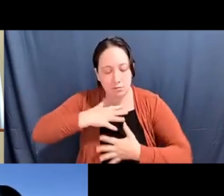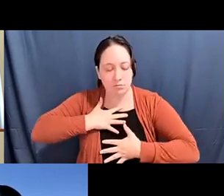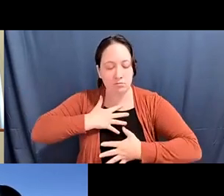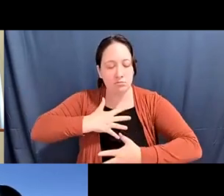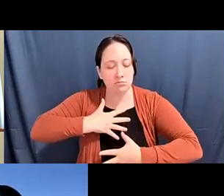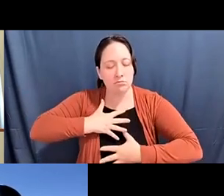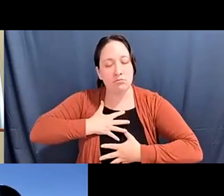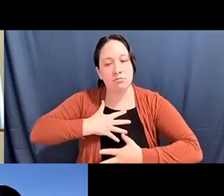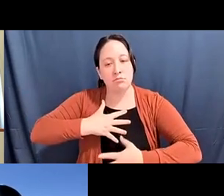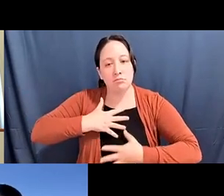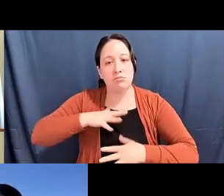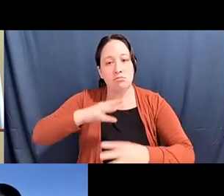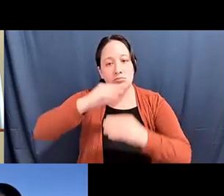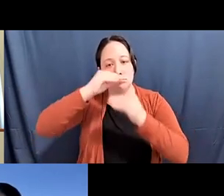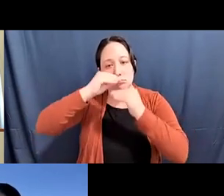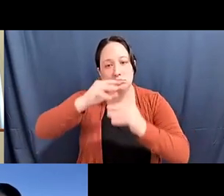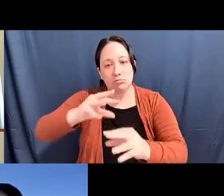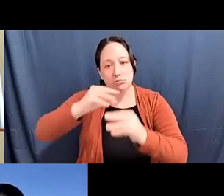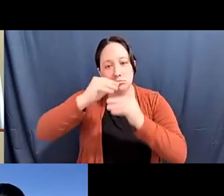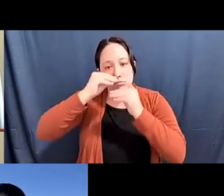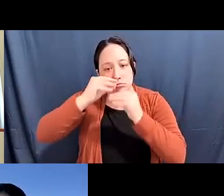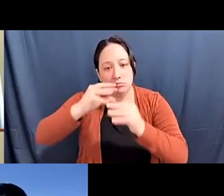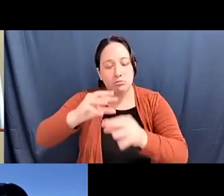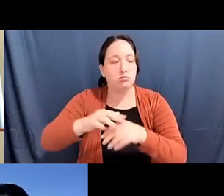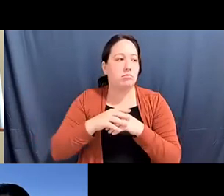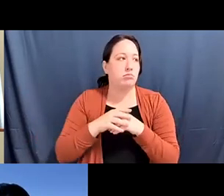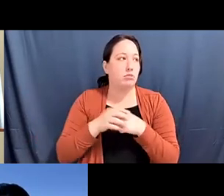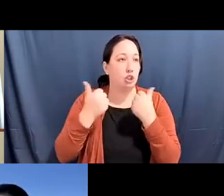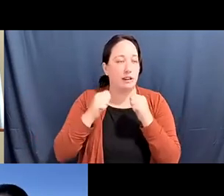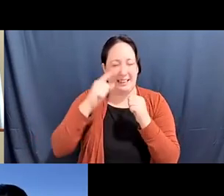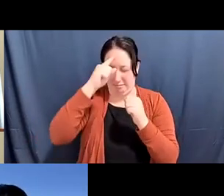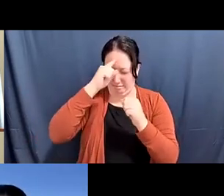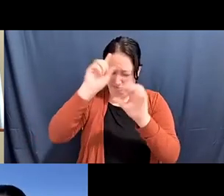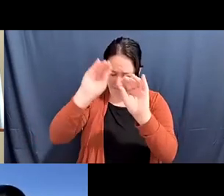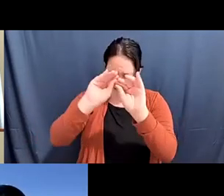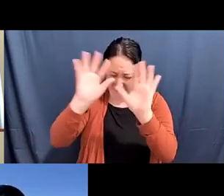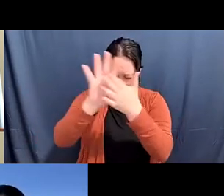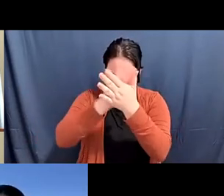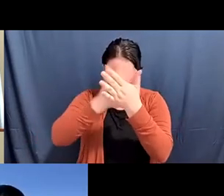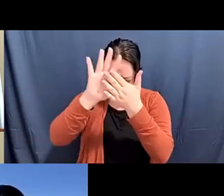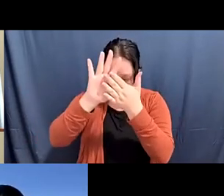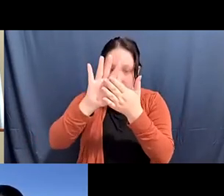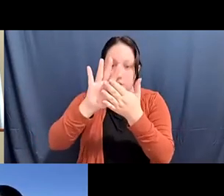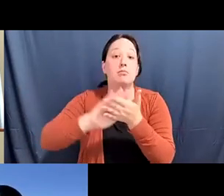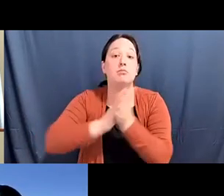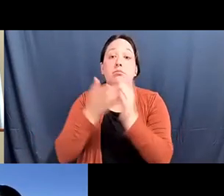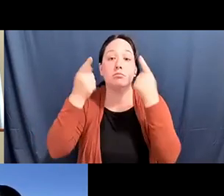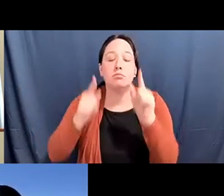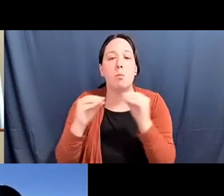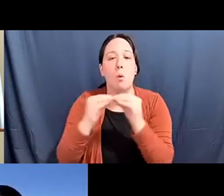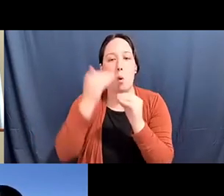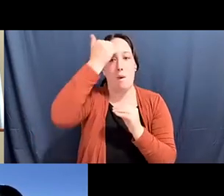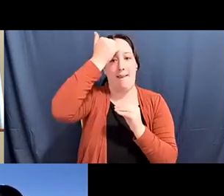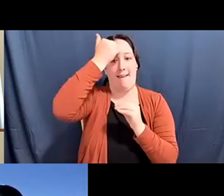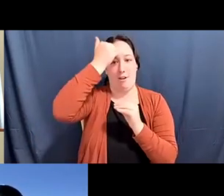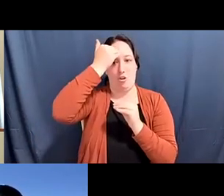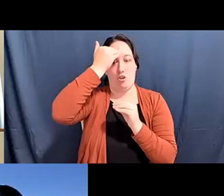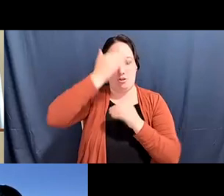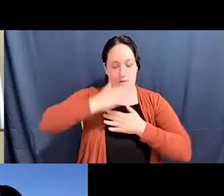pam tau lee: to be able to like then clear my mind and then become much more aware through those practices of what is really going on.